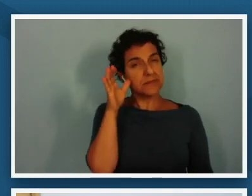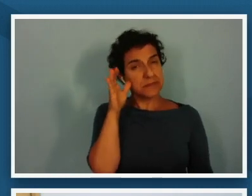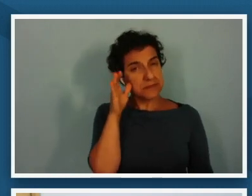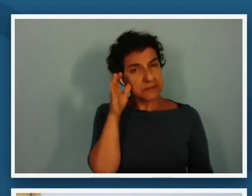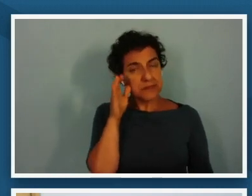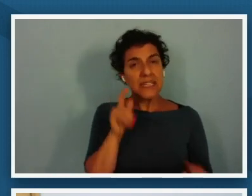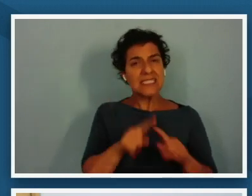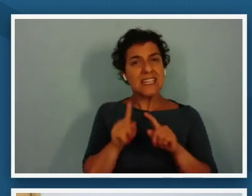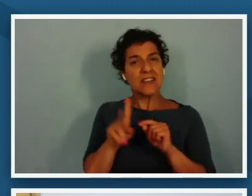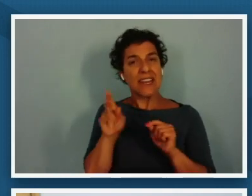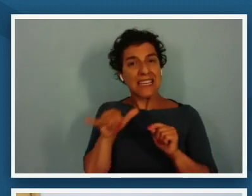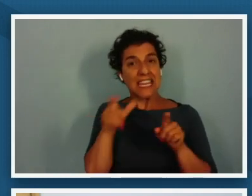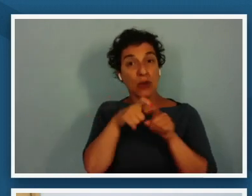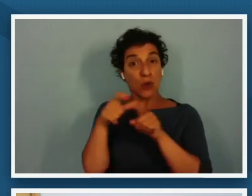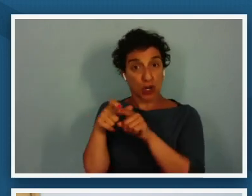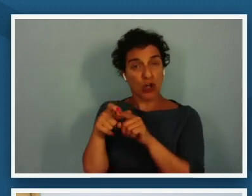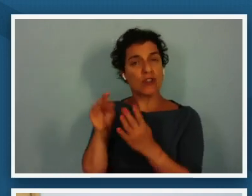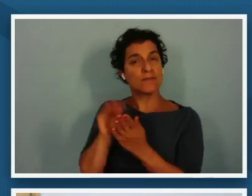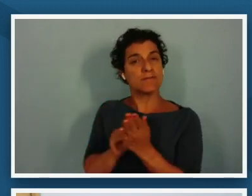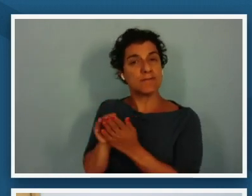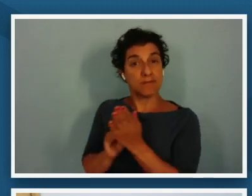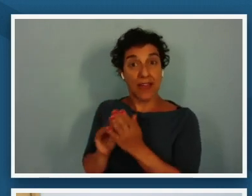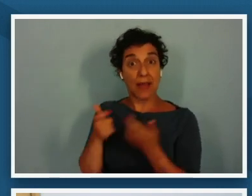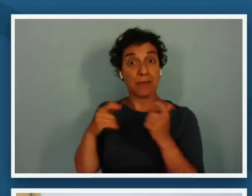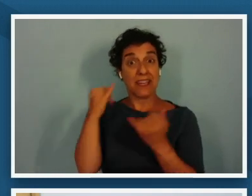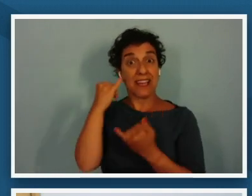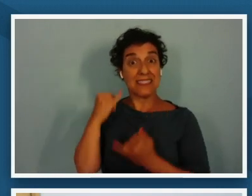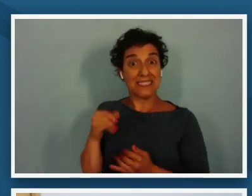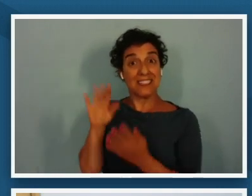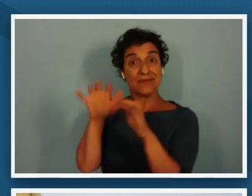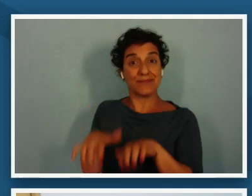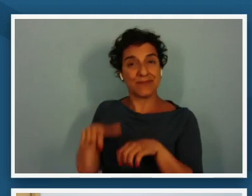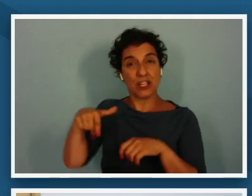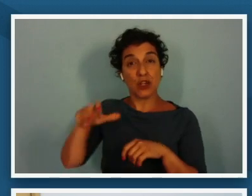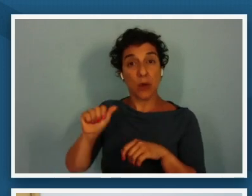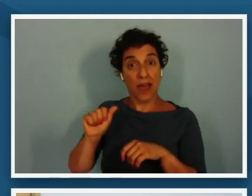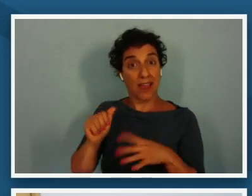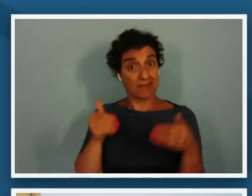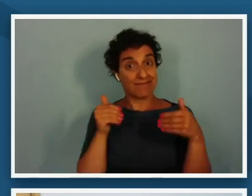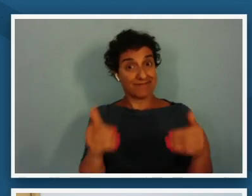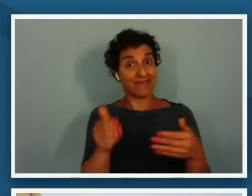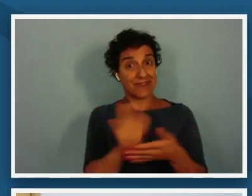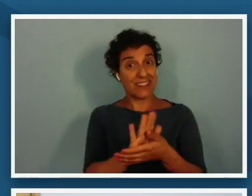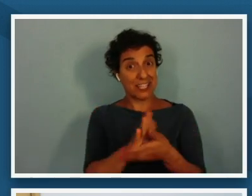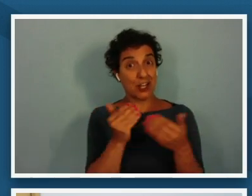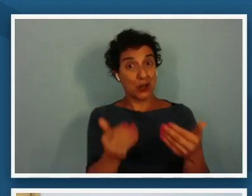ideas in the q a box roll the video please